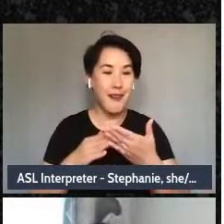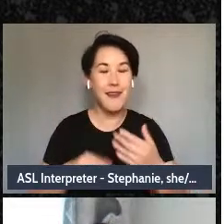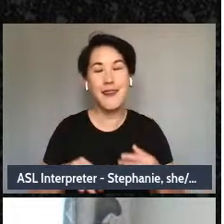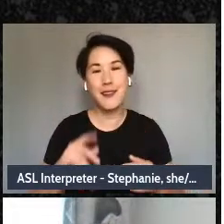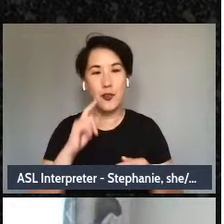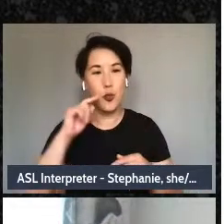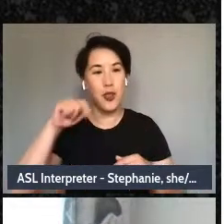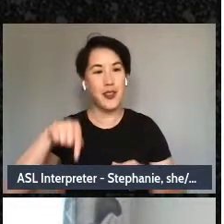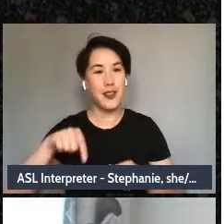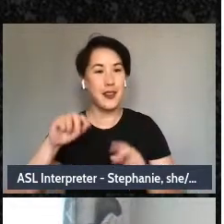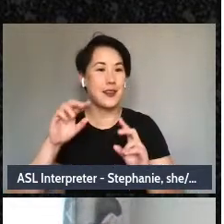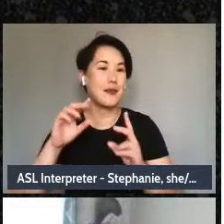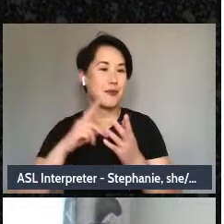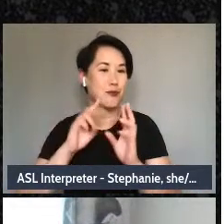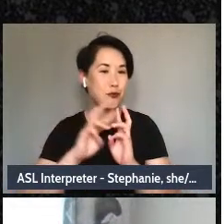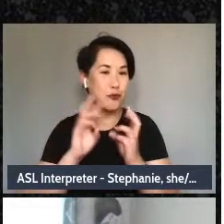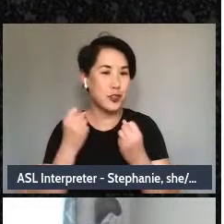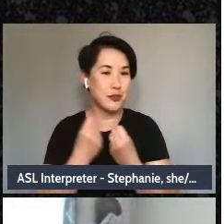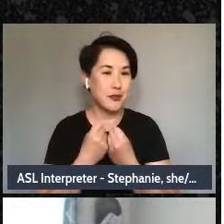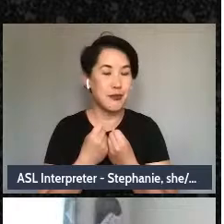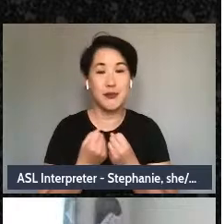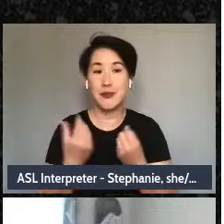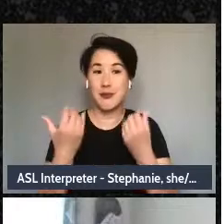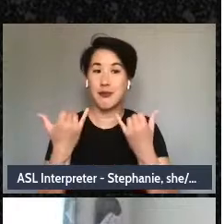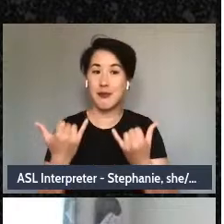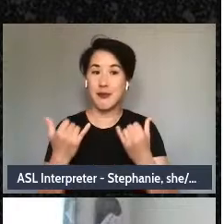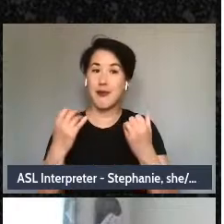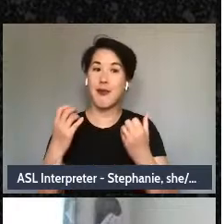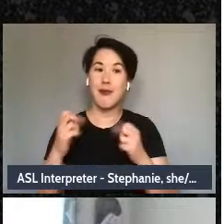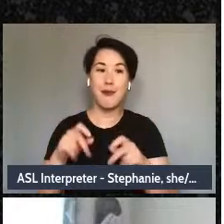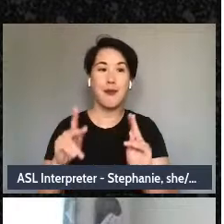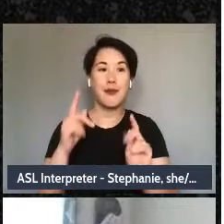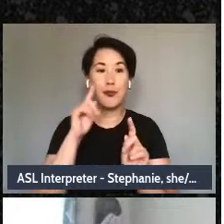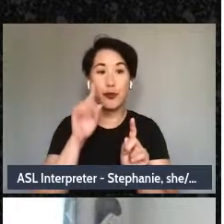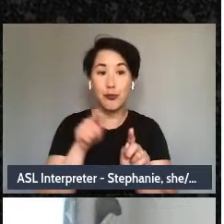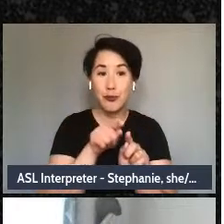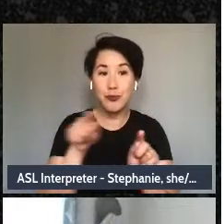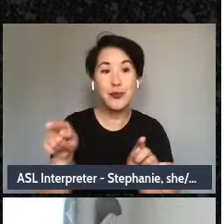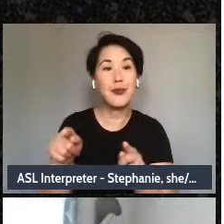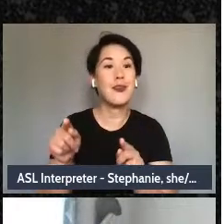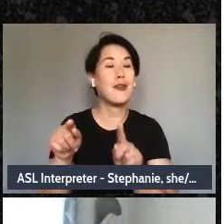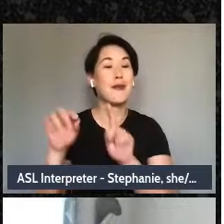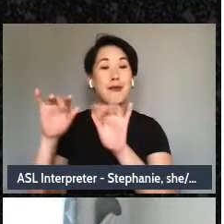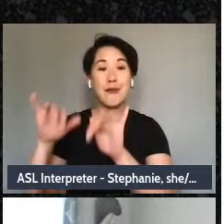program. This is a chance for you to type in the chat any questions you might be having